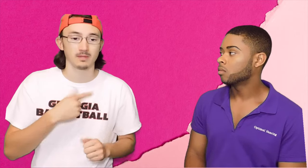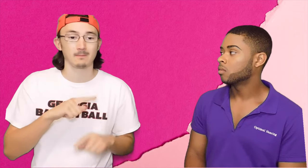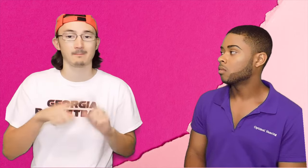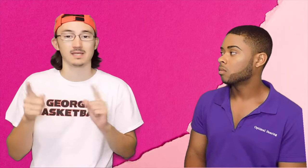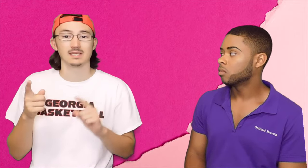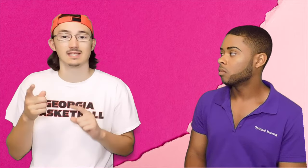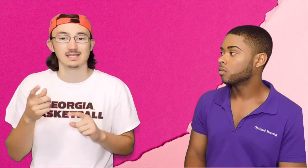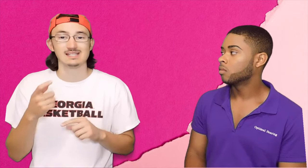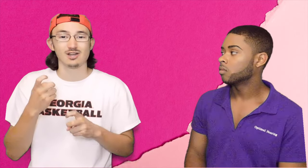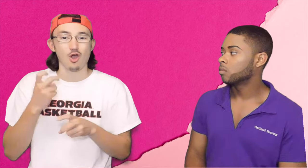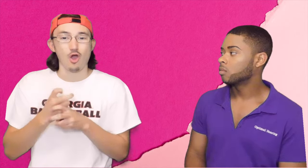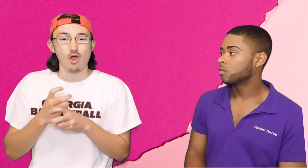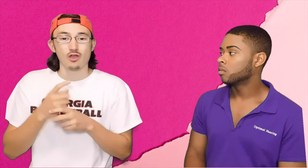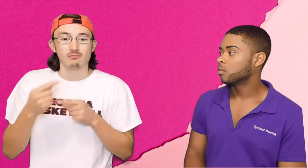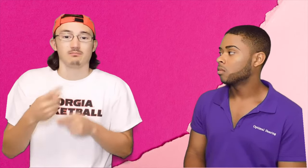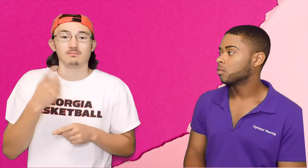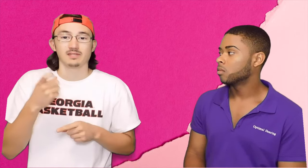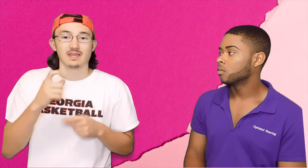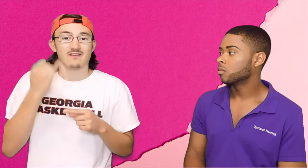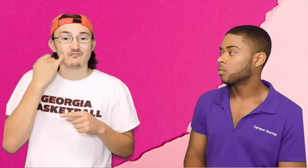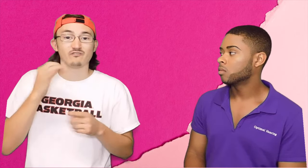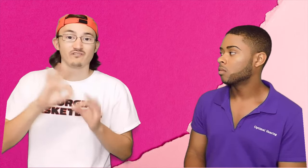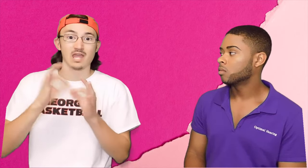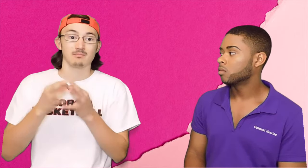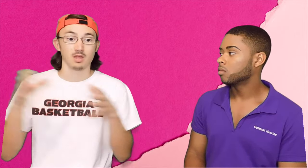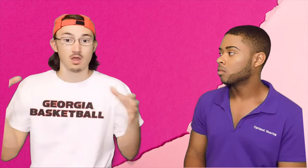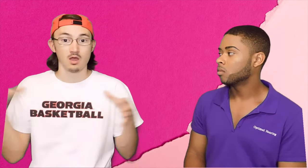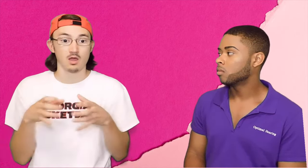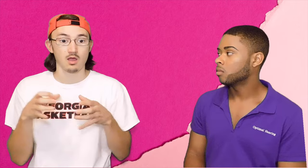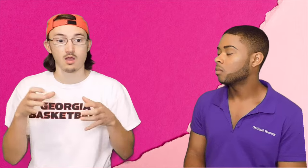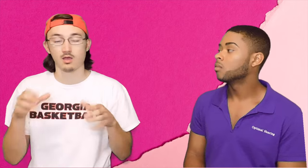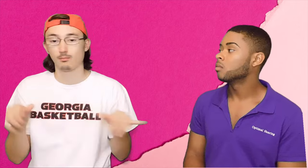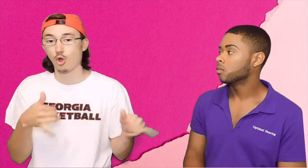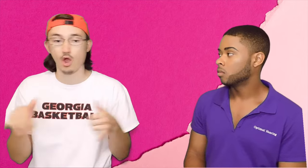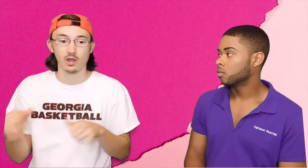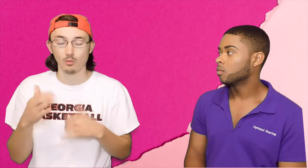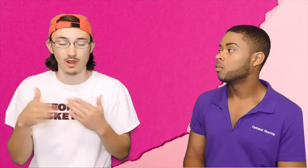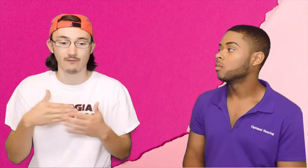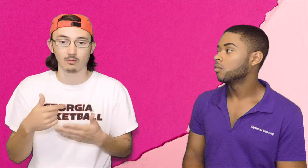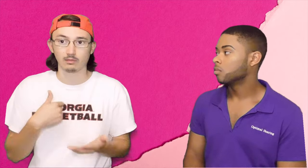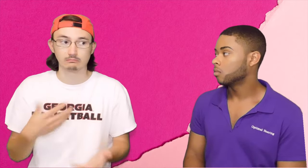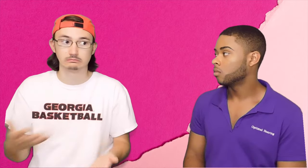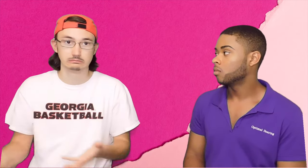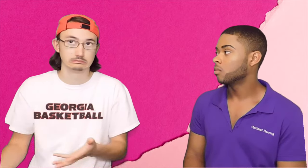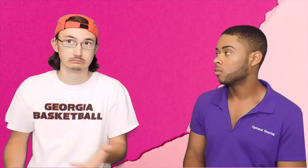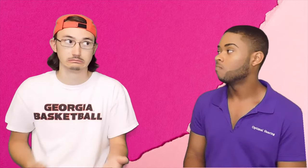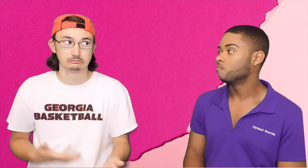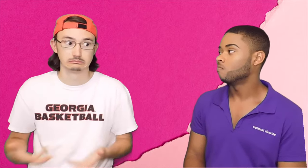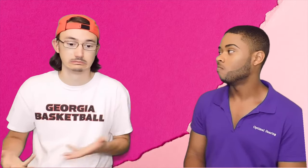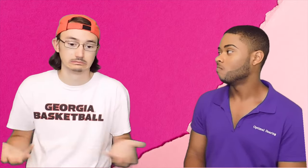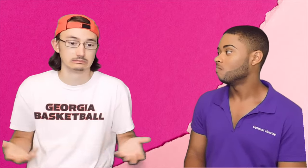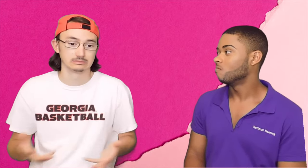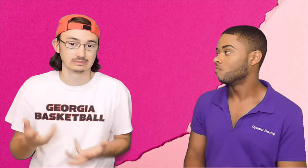sign / know how to talk to me, but still not completely because we have family get-togethers and I have a hard time understanding